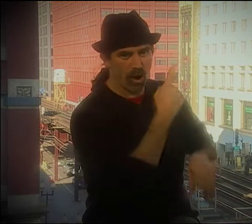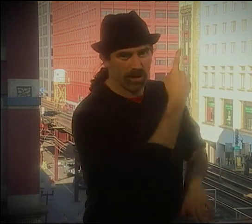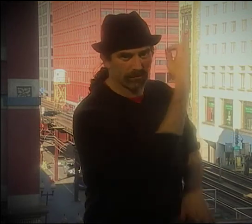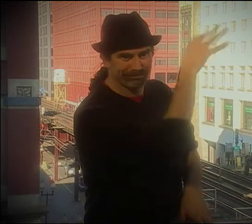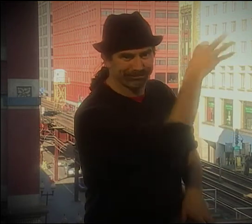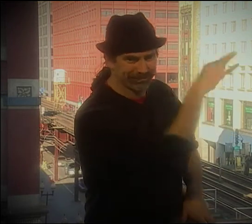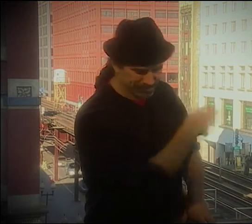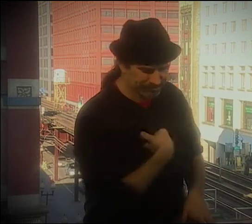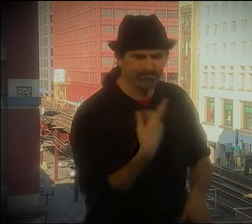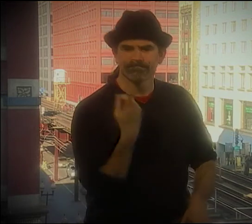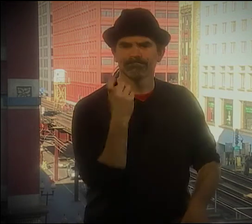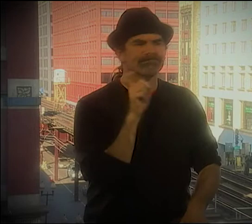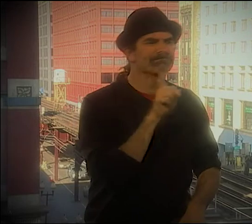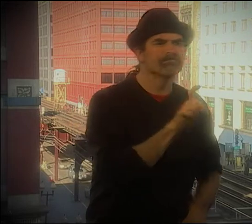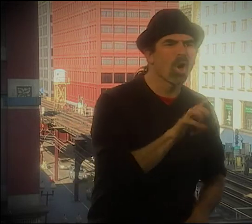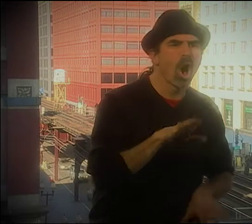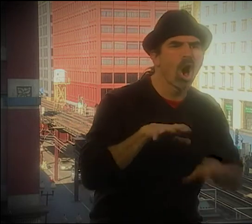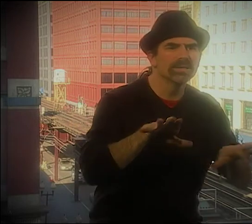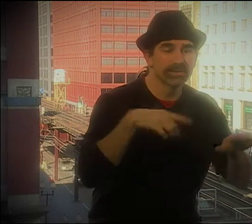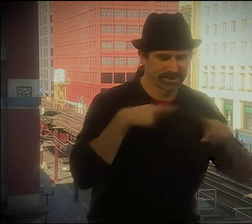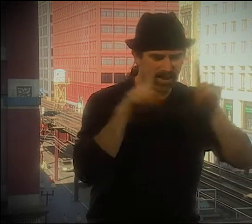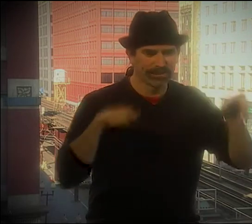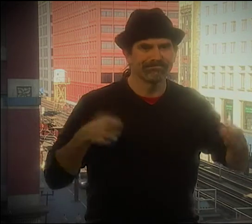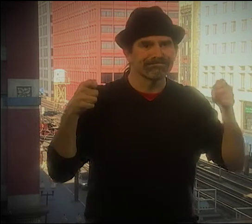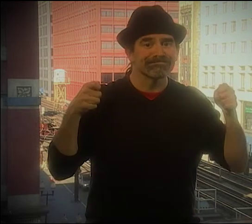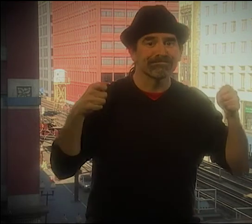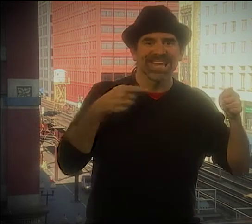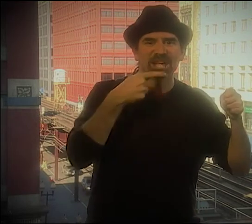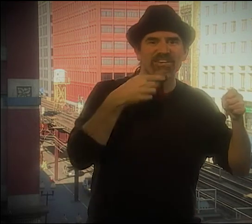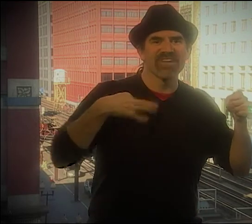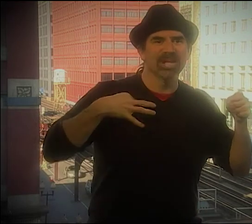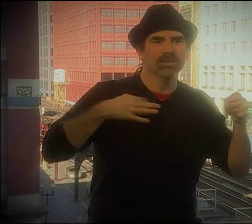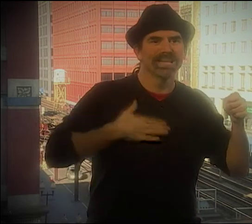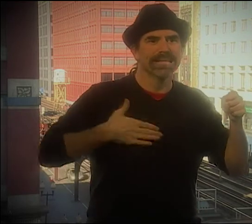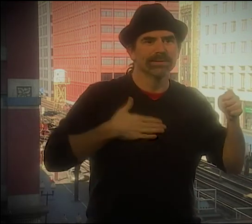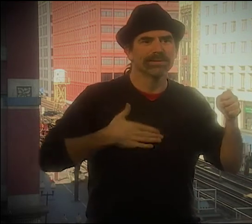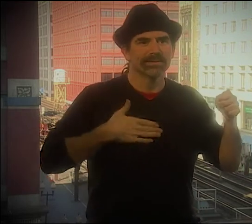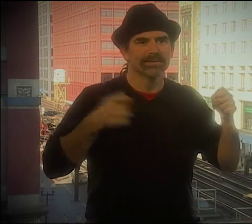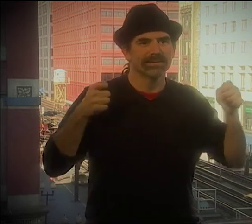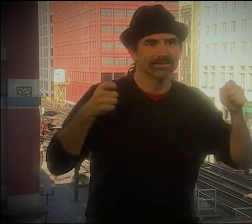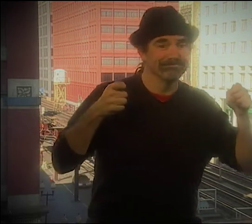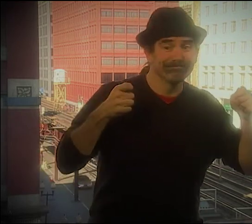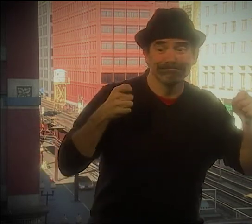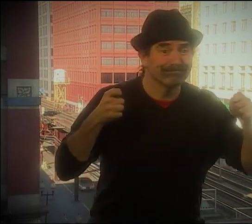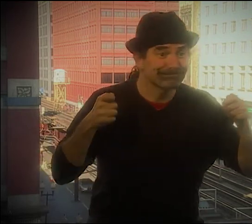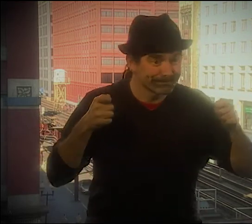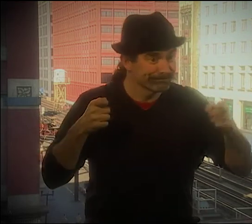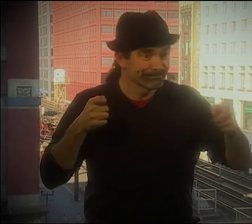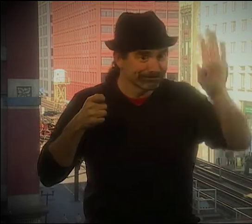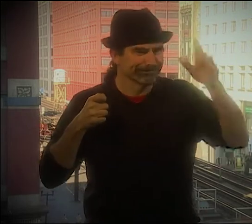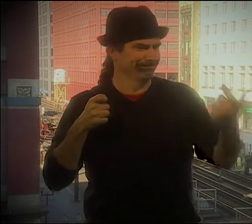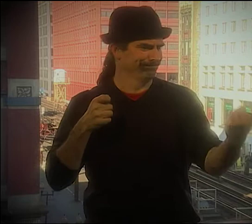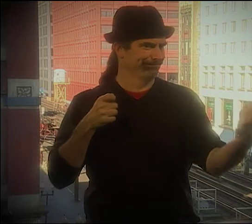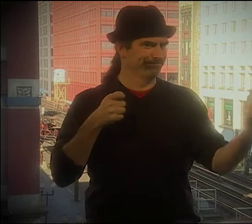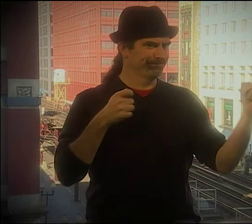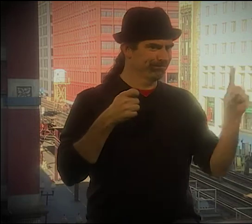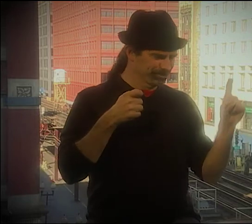WE OPENED UP THE SHOW...AND THEN I HAD AN OVERHEAD THERE WITH SOME OF THE WORDS.